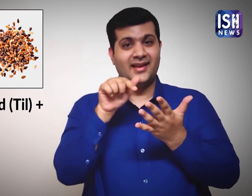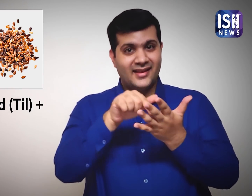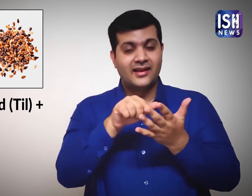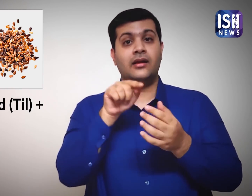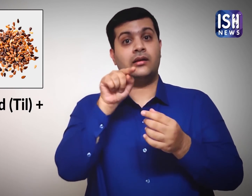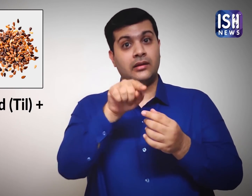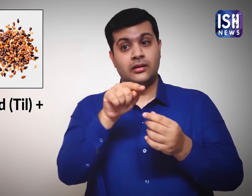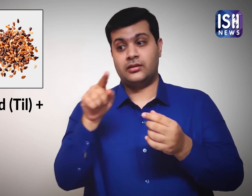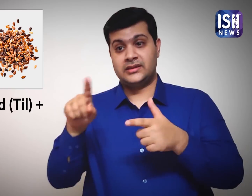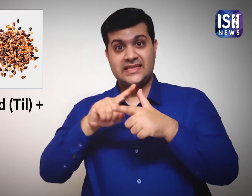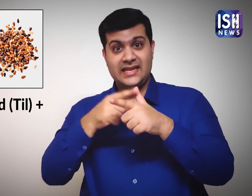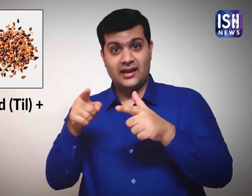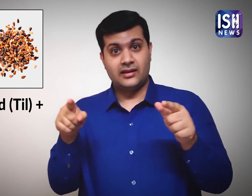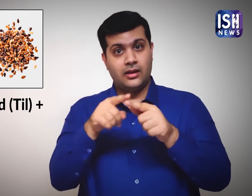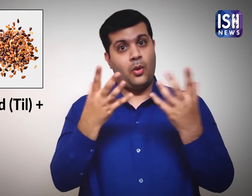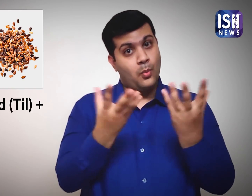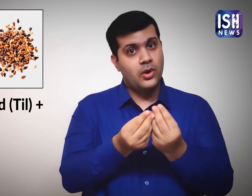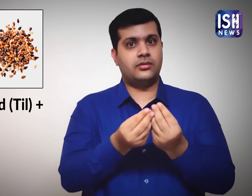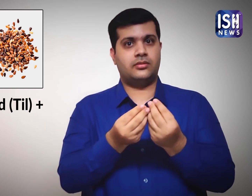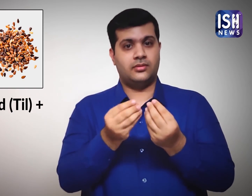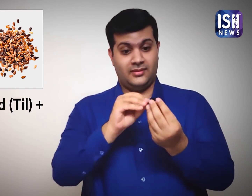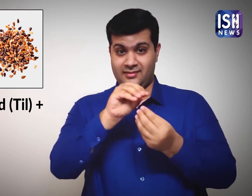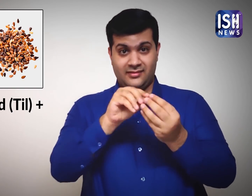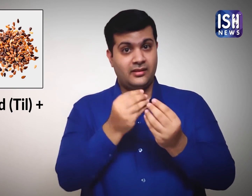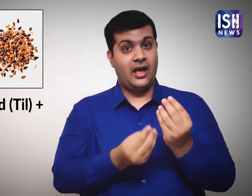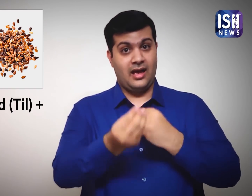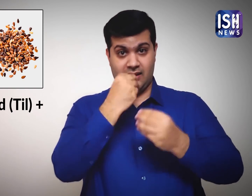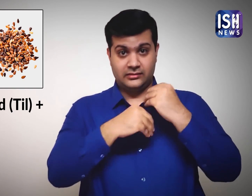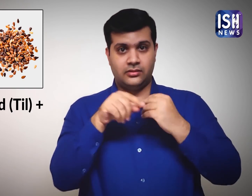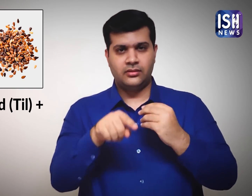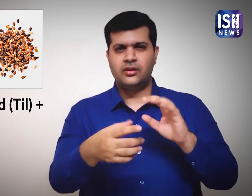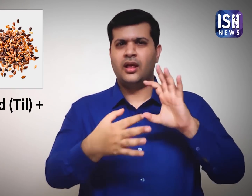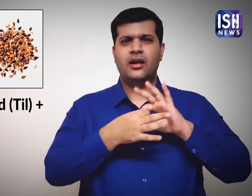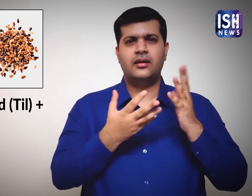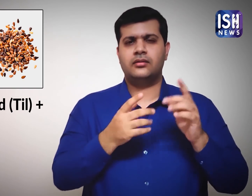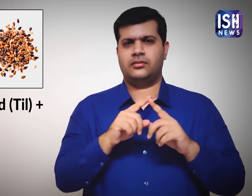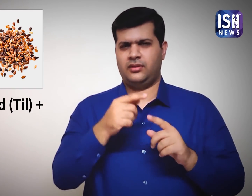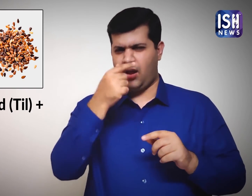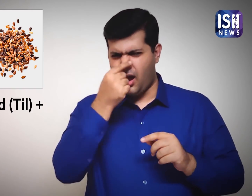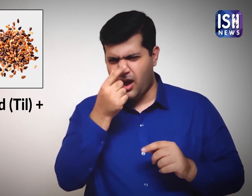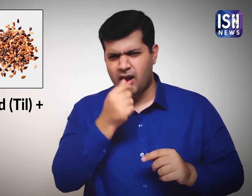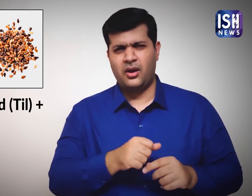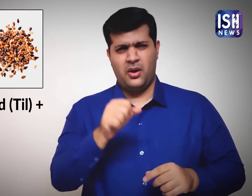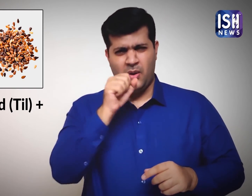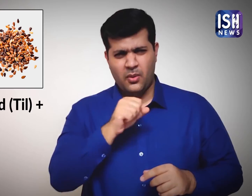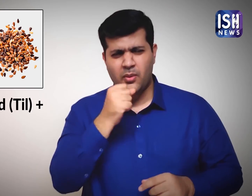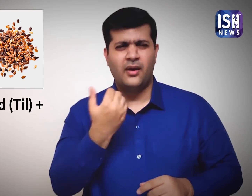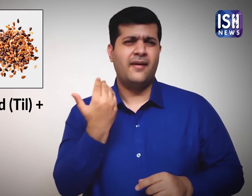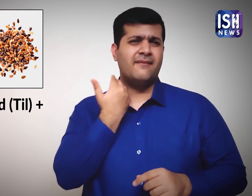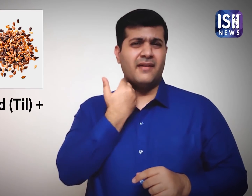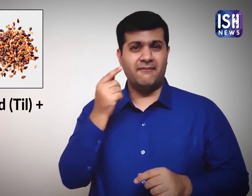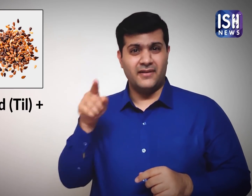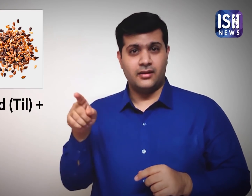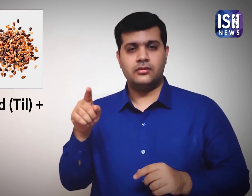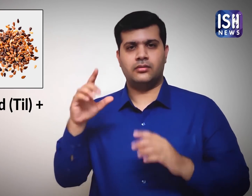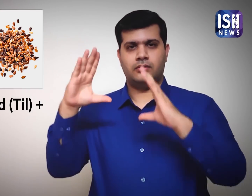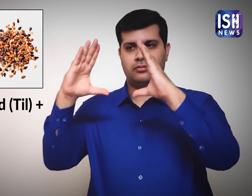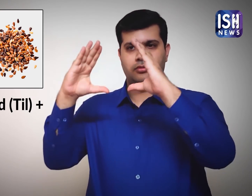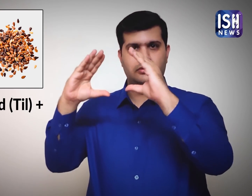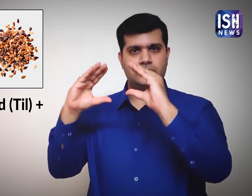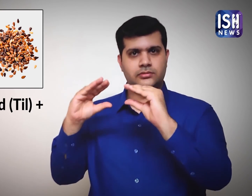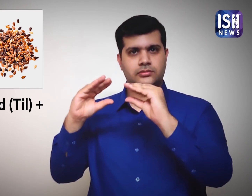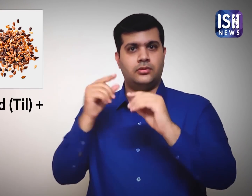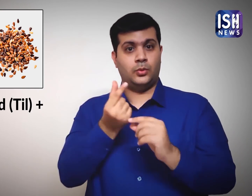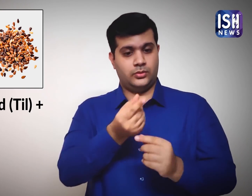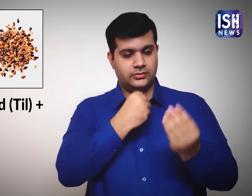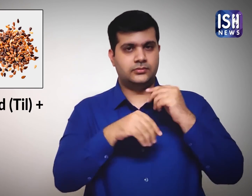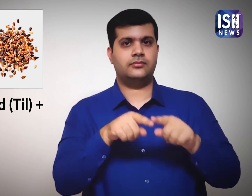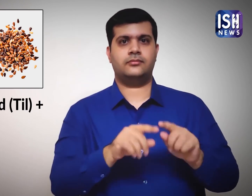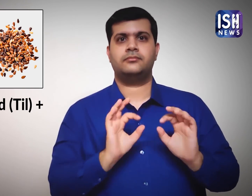Til and jaggery together reduces chances of cold, cough and flu.